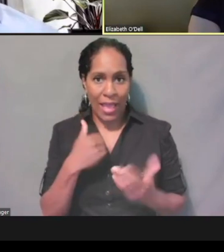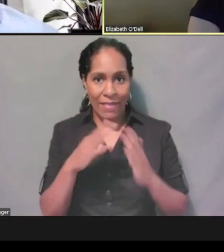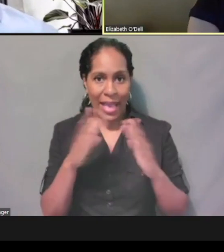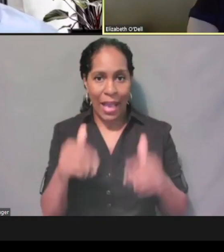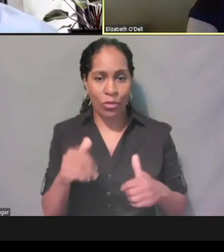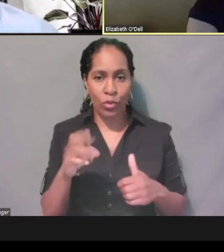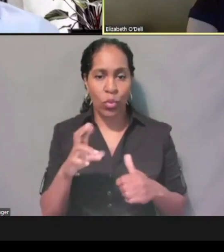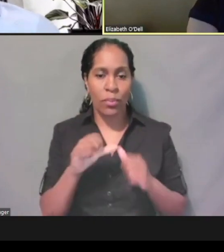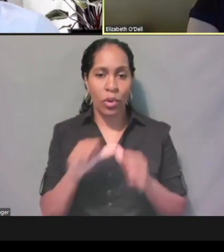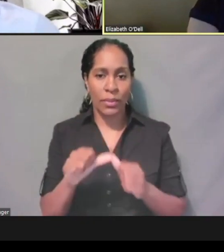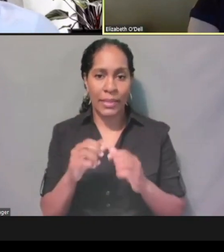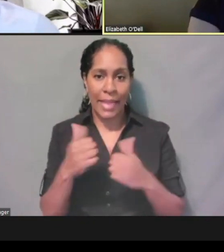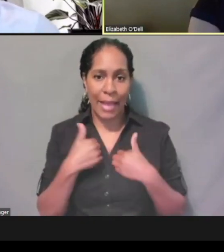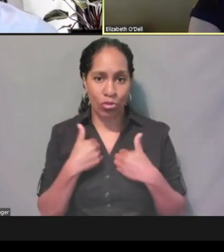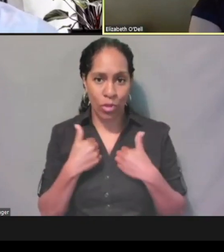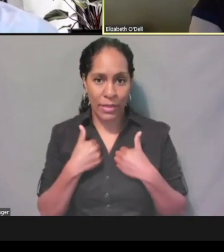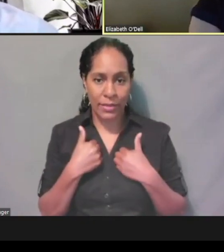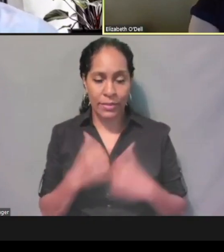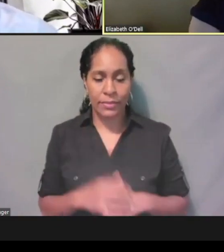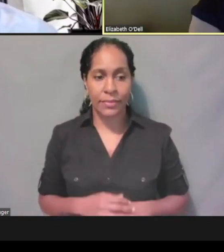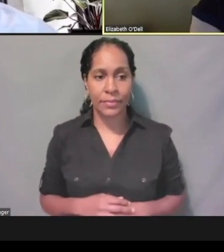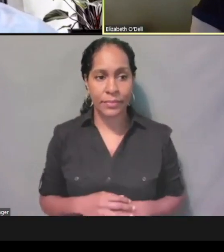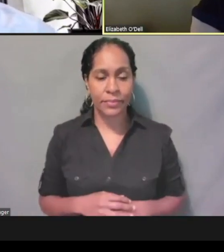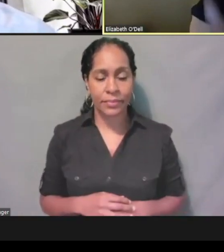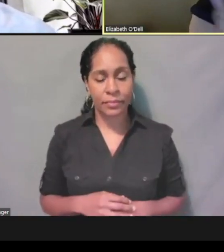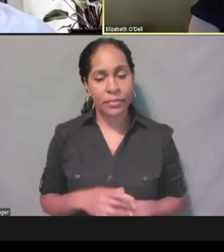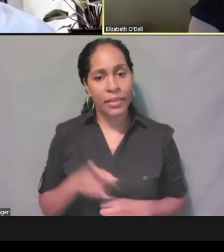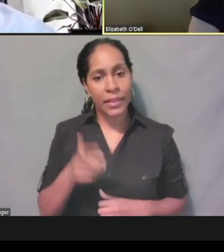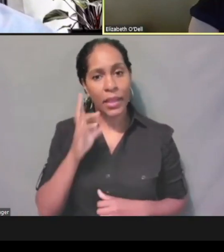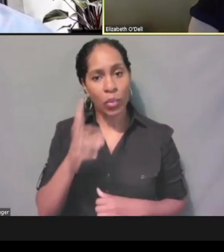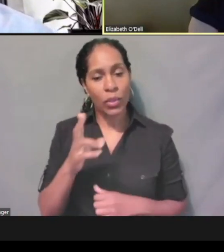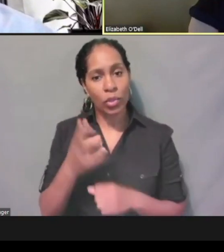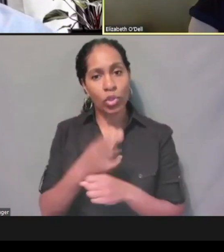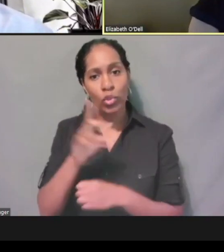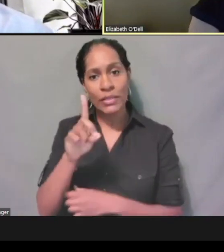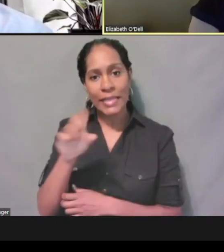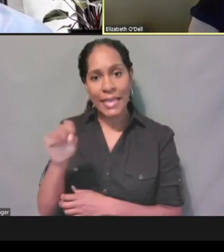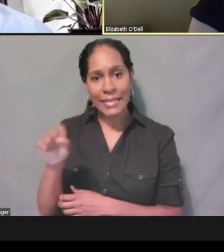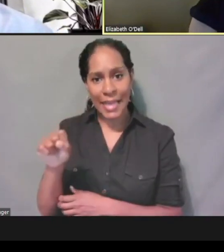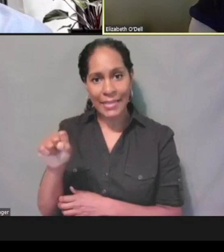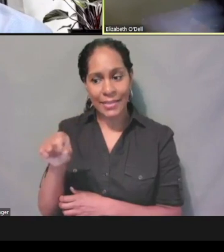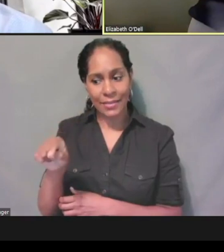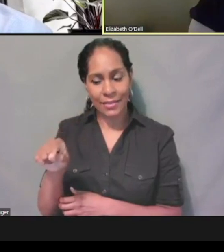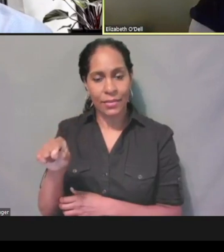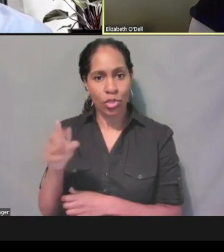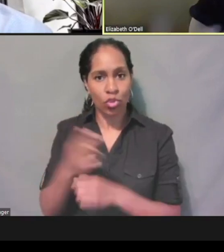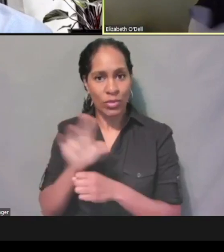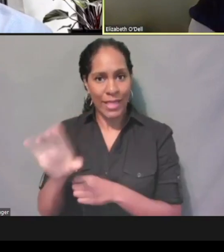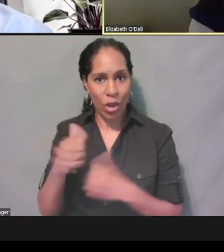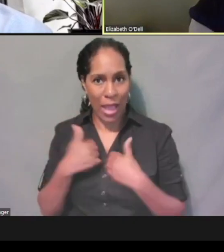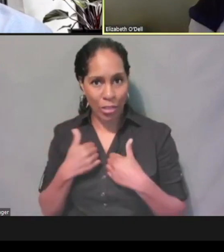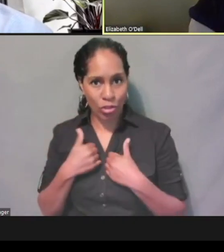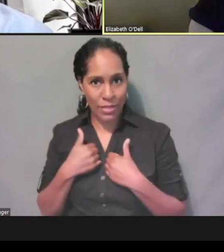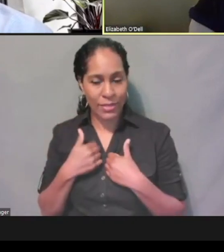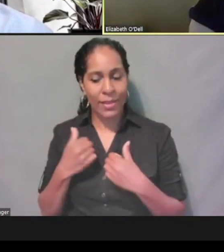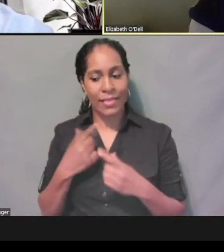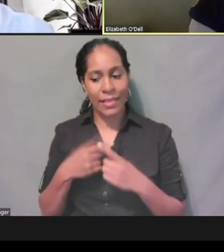Many times they use that, the DSS as their address, and they come by frequently to check any mail